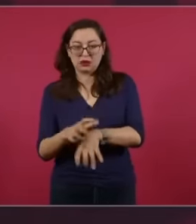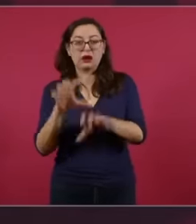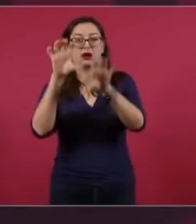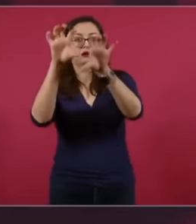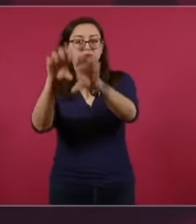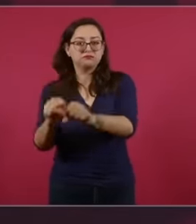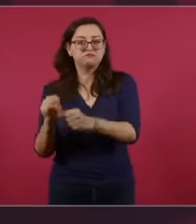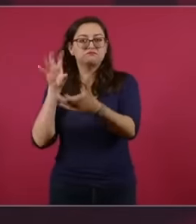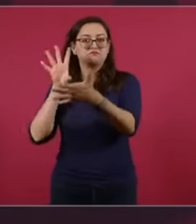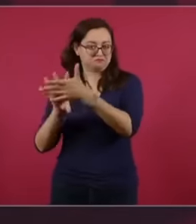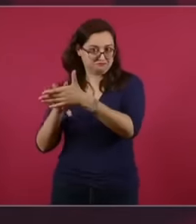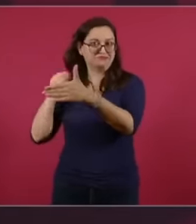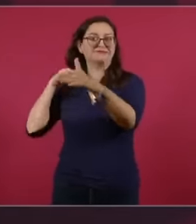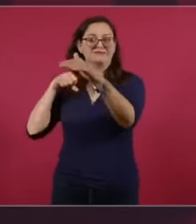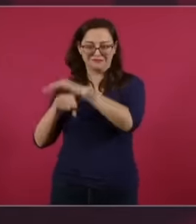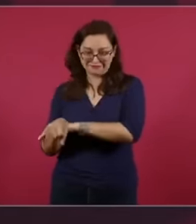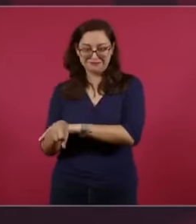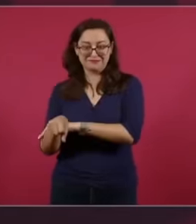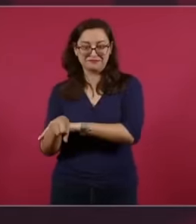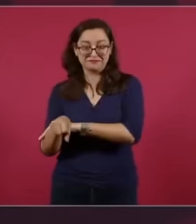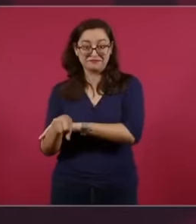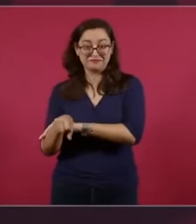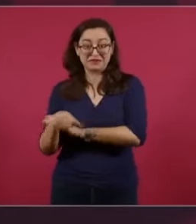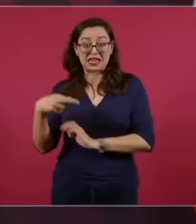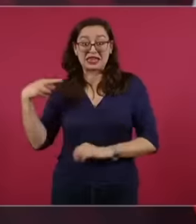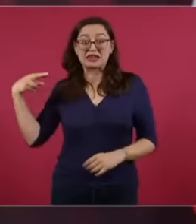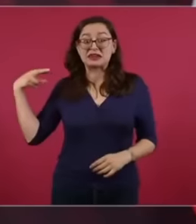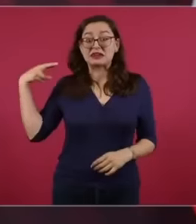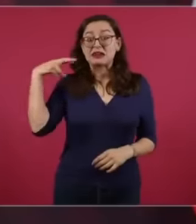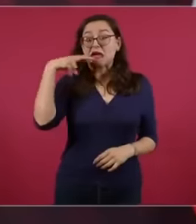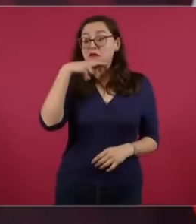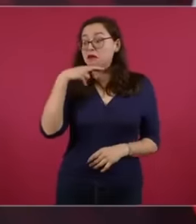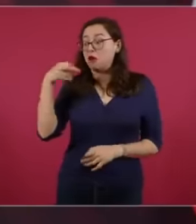orders that he be